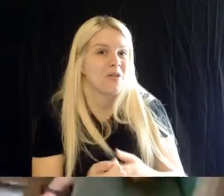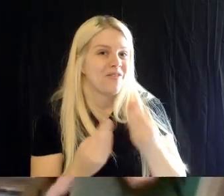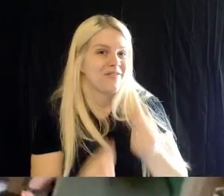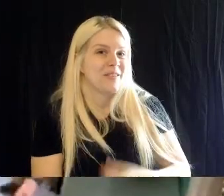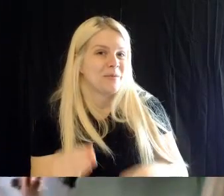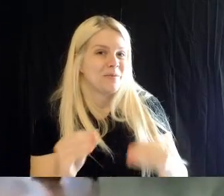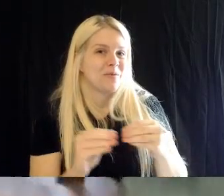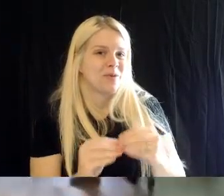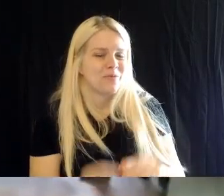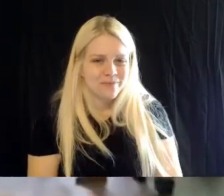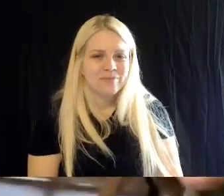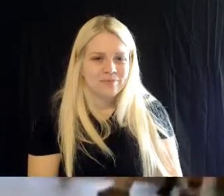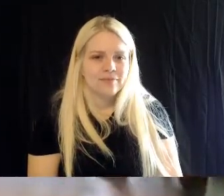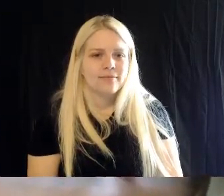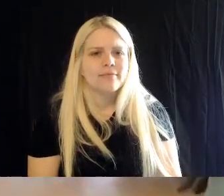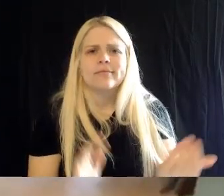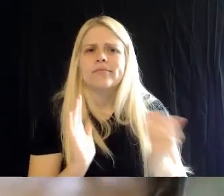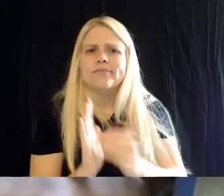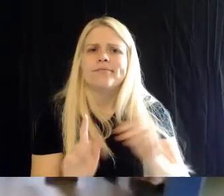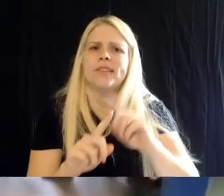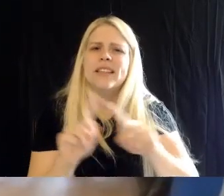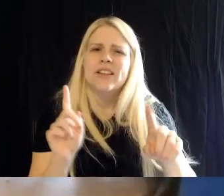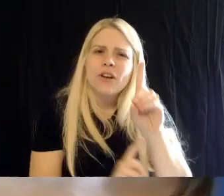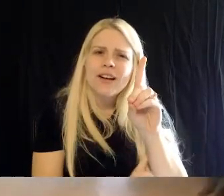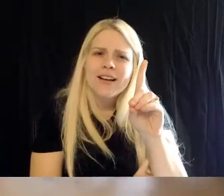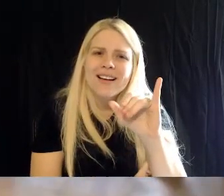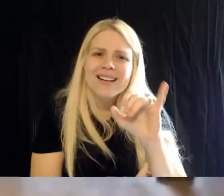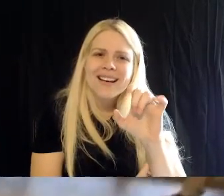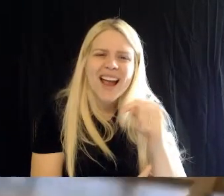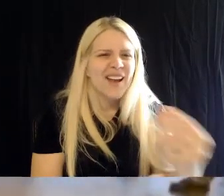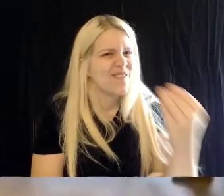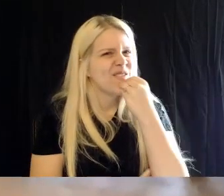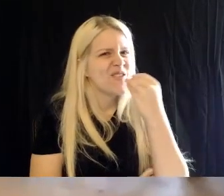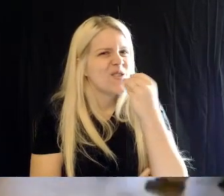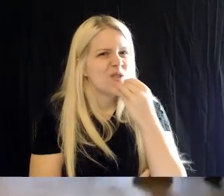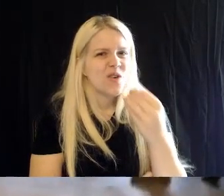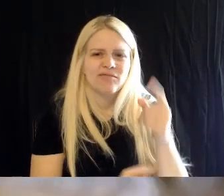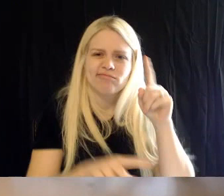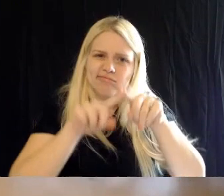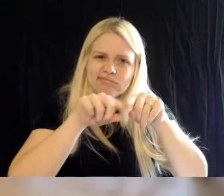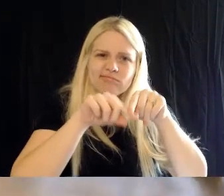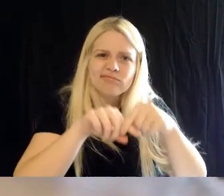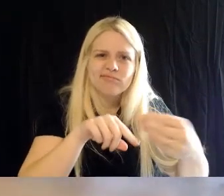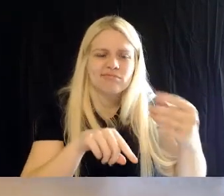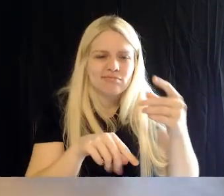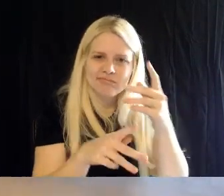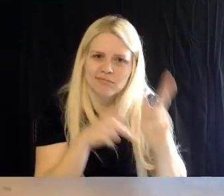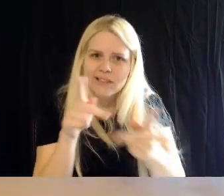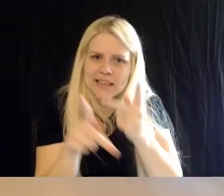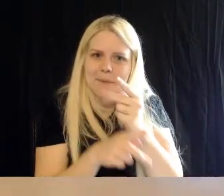Brad: Again, different diets for different birds. You got your meat eater, you got your veggie eaters, right?